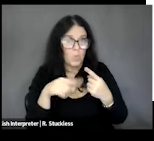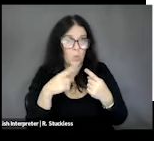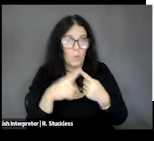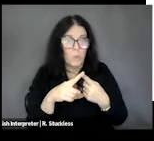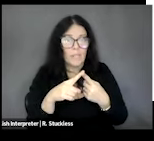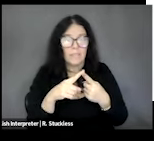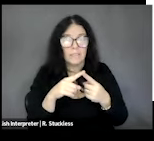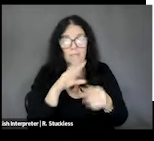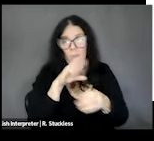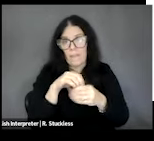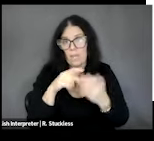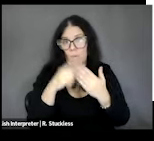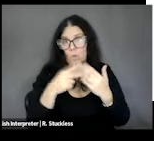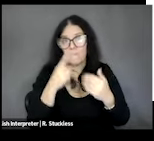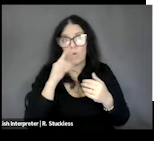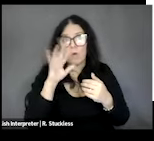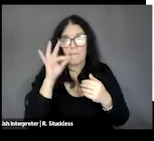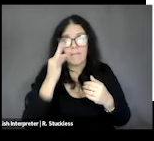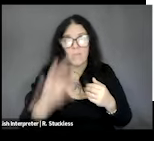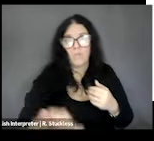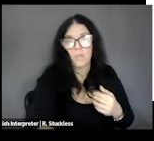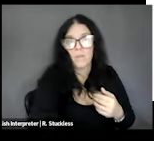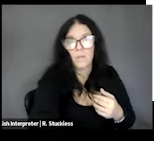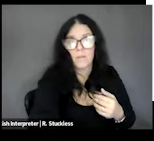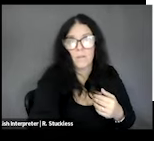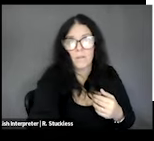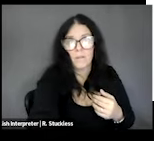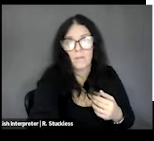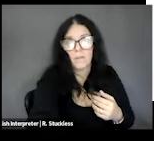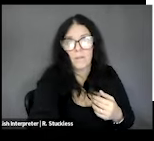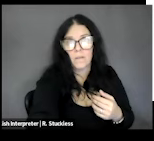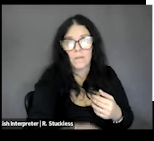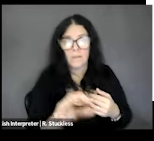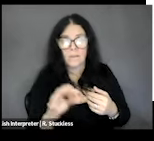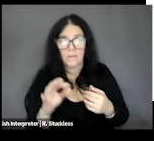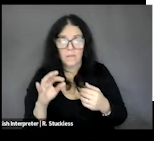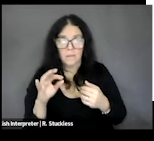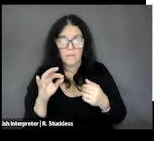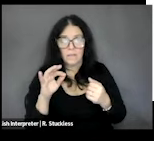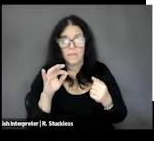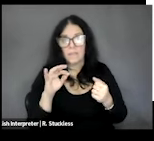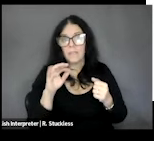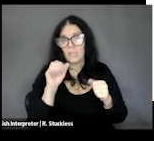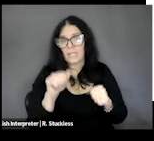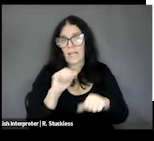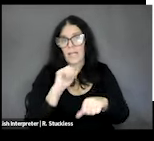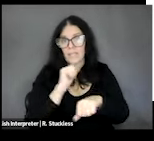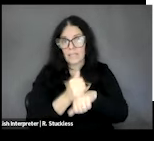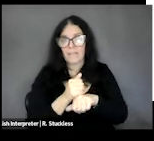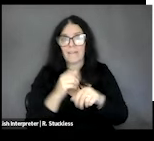government are are underfunded, you know, you can kind of create physical spaces within